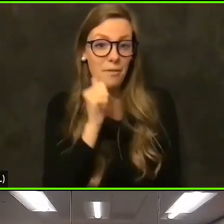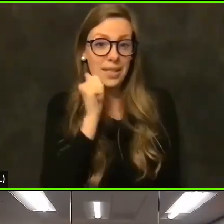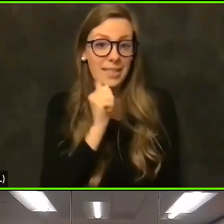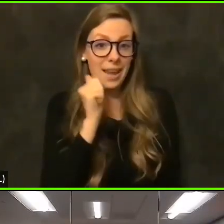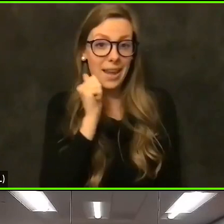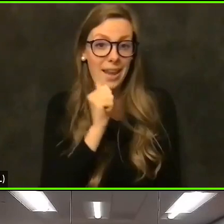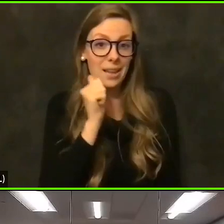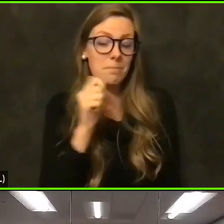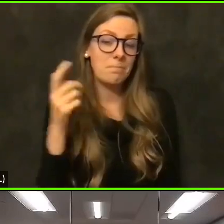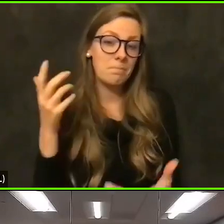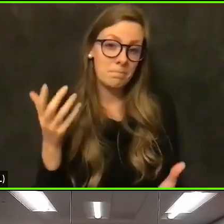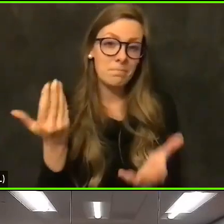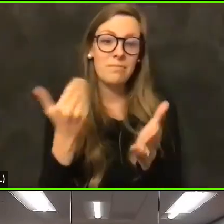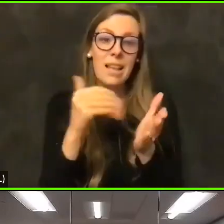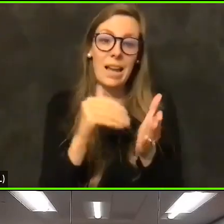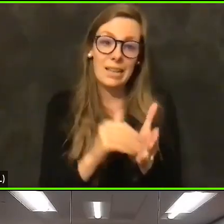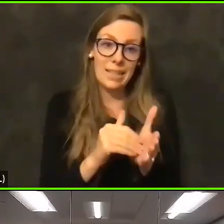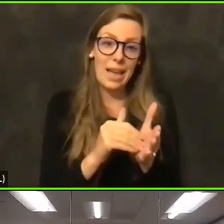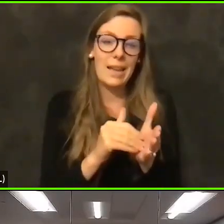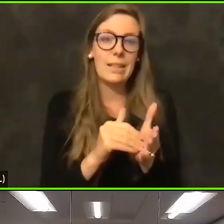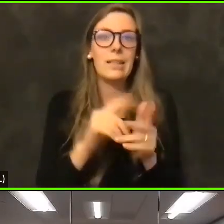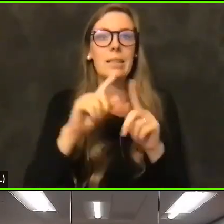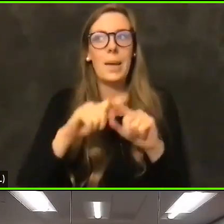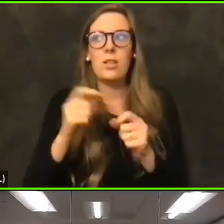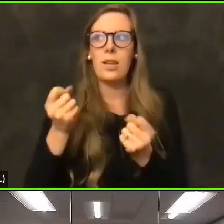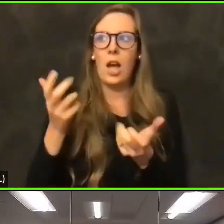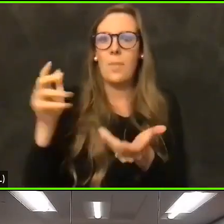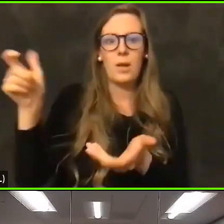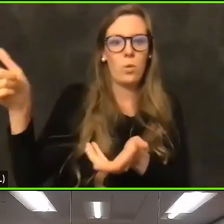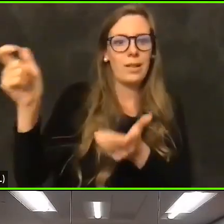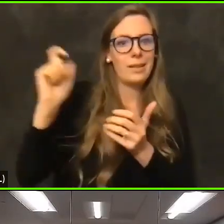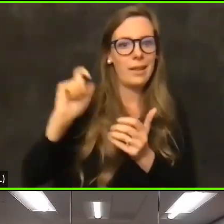Again, allocation of shots is rate limiting factor.